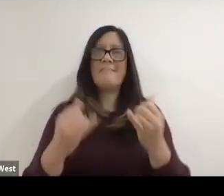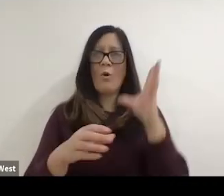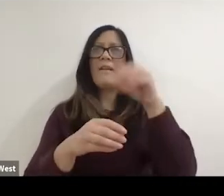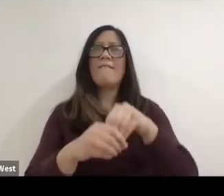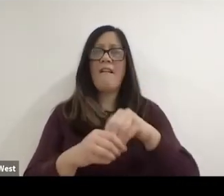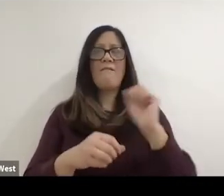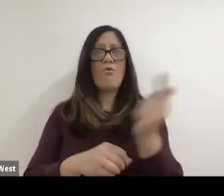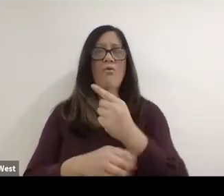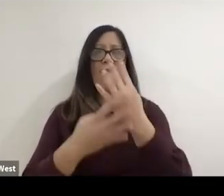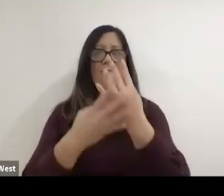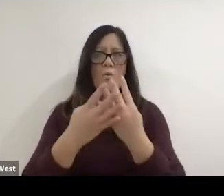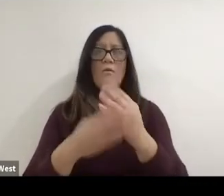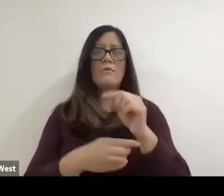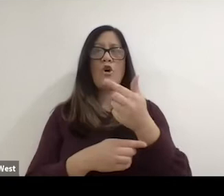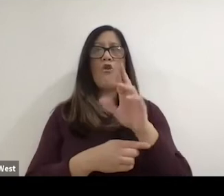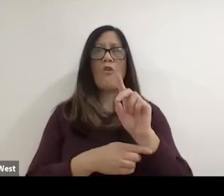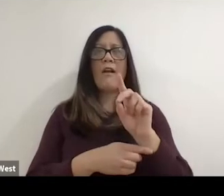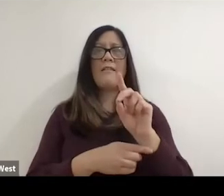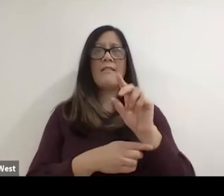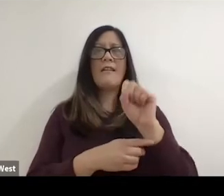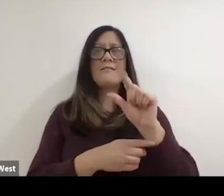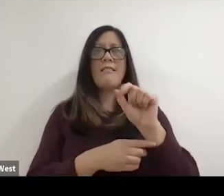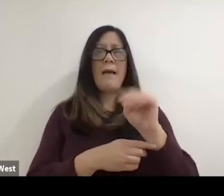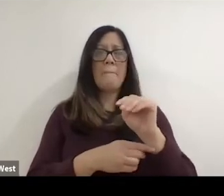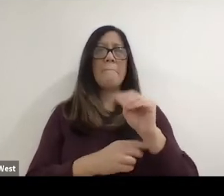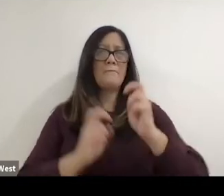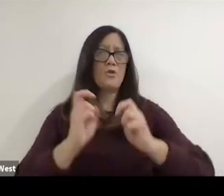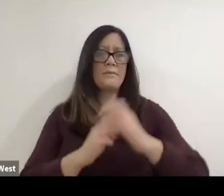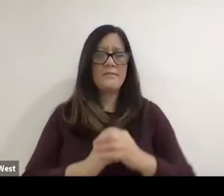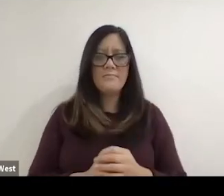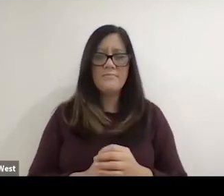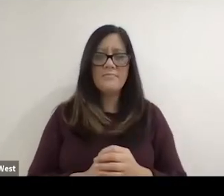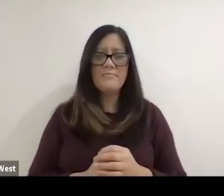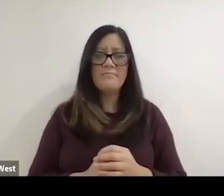four Grand Slam tennis tournaments. All of this was accomplished with only